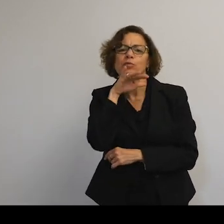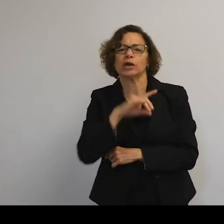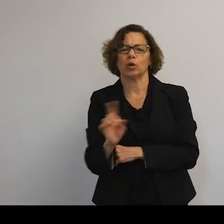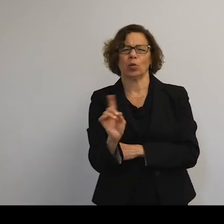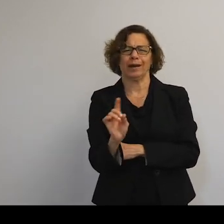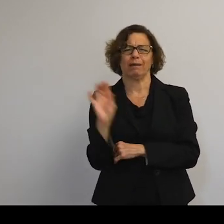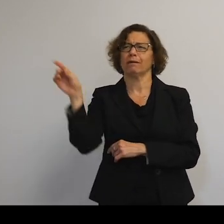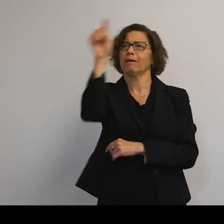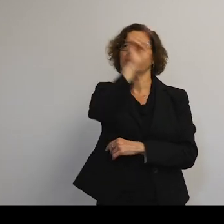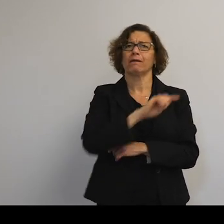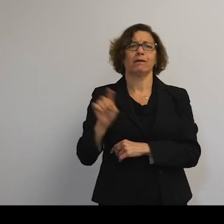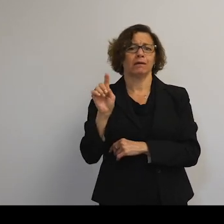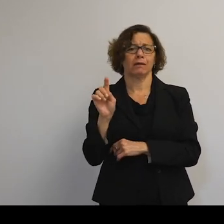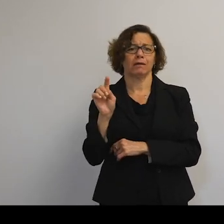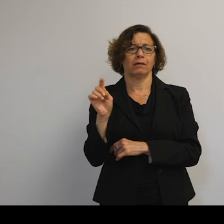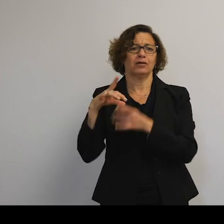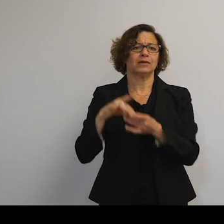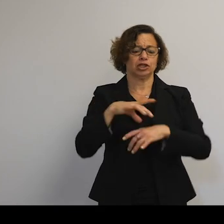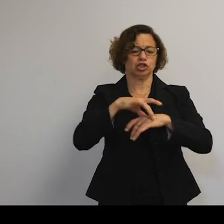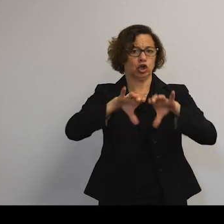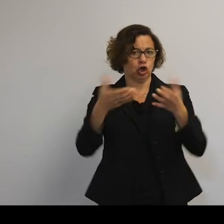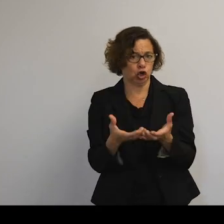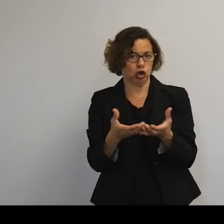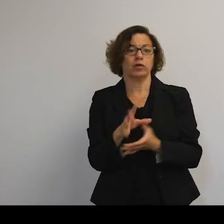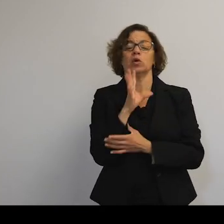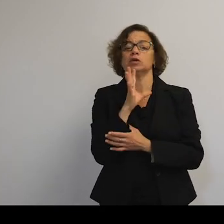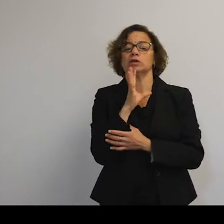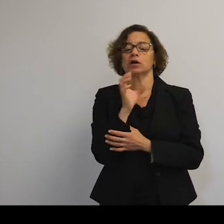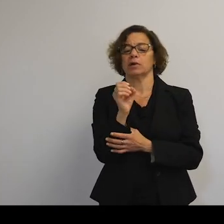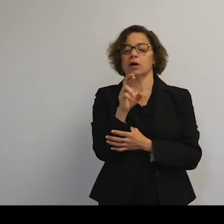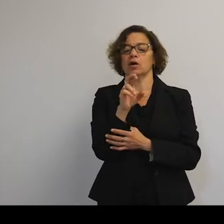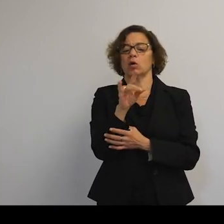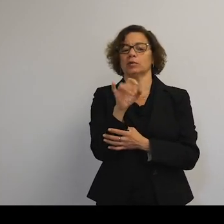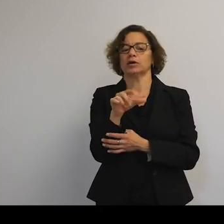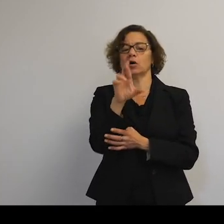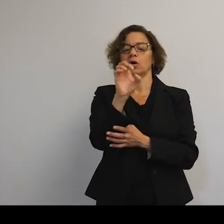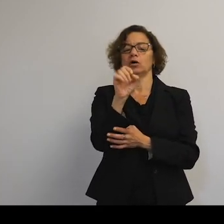in relation to us. So we'll talk about a few orbital regimes. And the first one we'll talk about